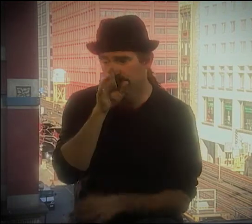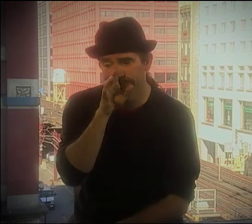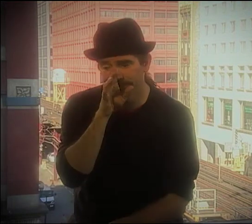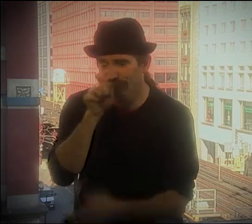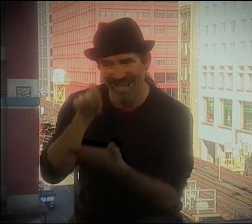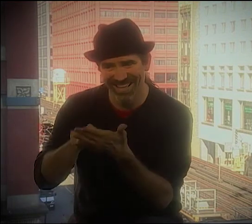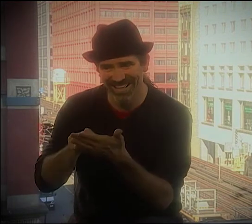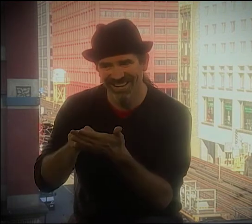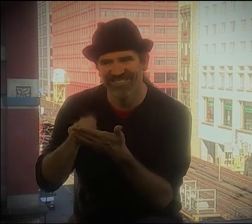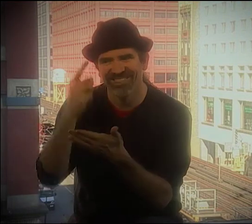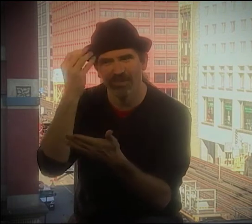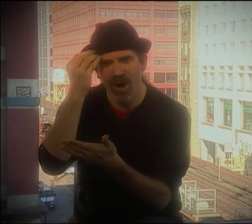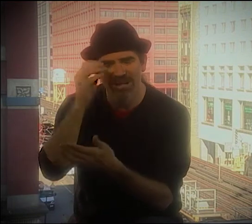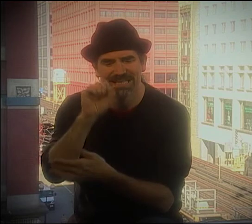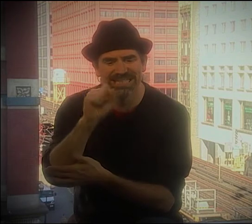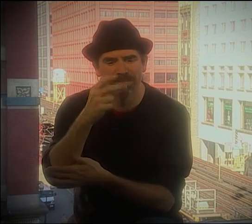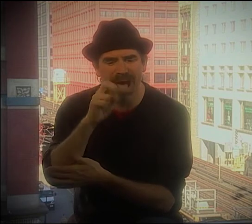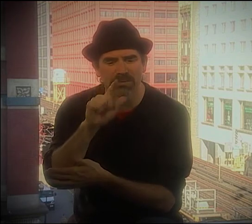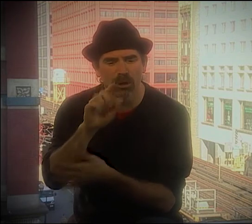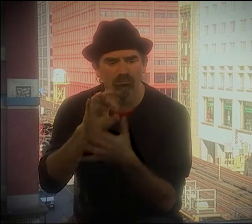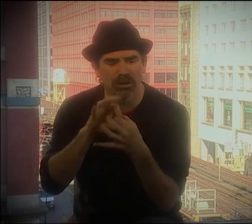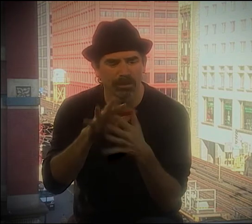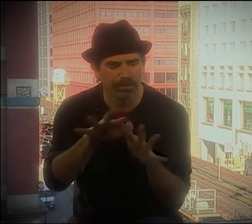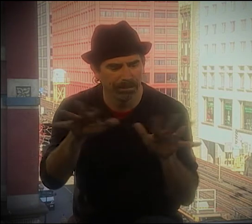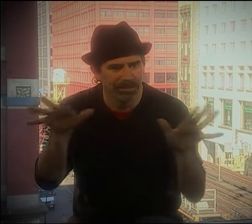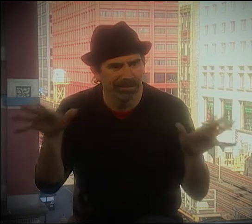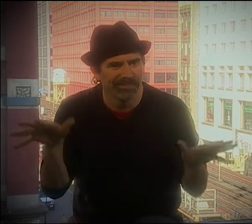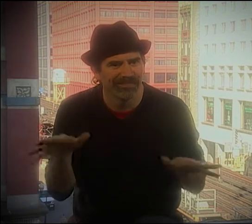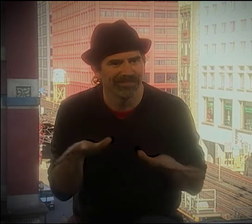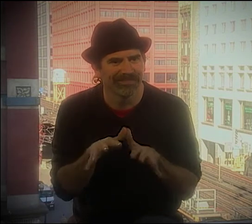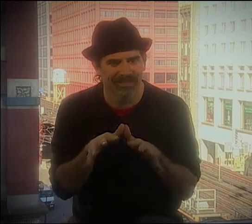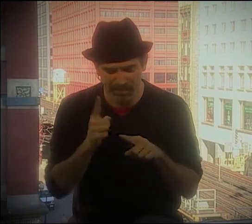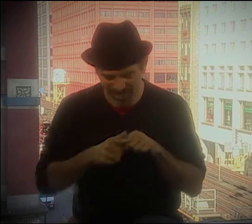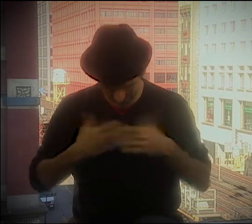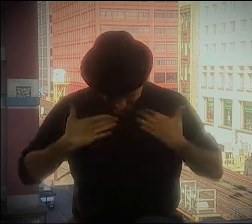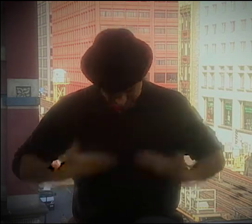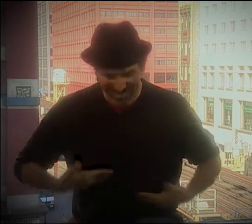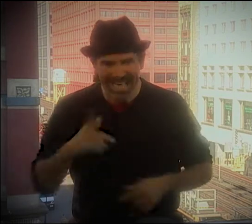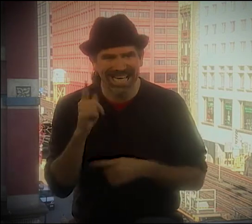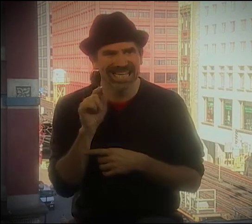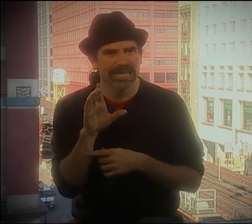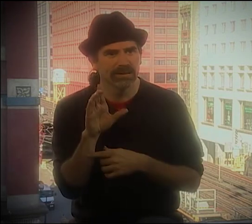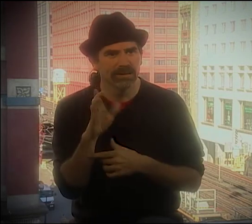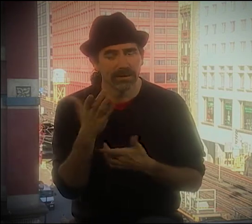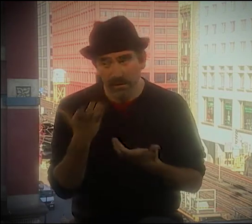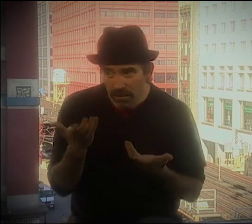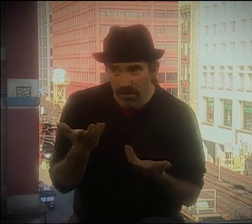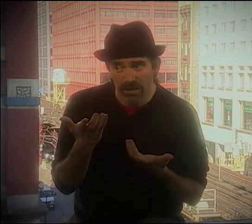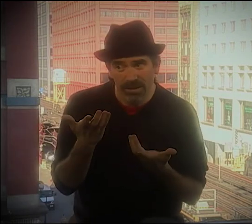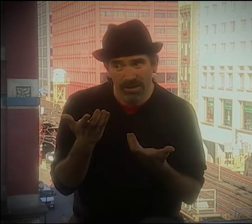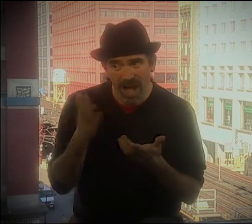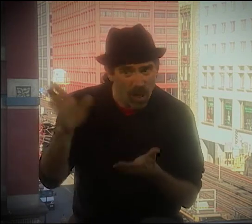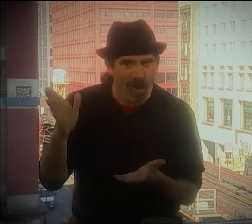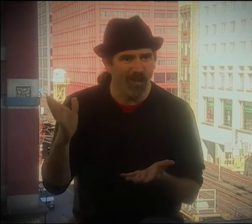ON THE EYES. SO, LITERATURE DOESN'T MEAN JUST WHETHER OR NOT YOU CAN SPEAK IT OR WRITE IT.